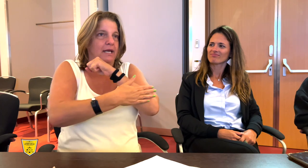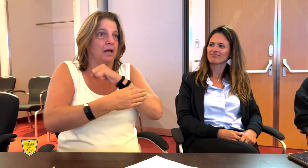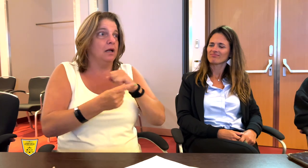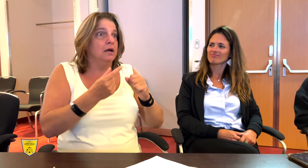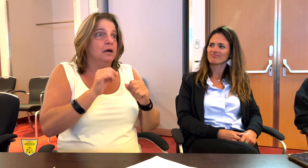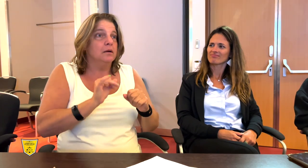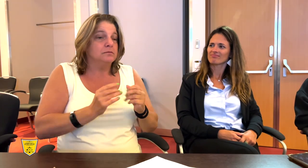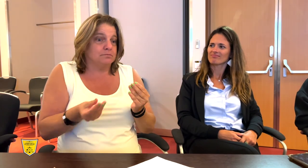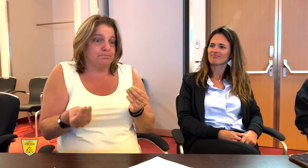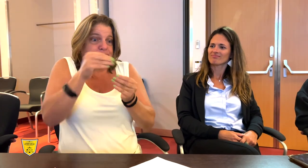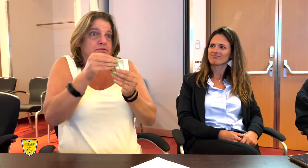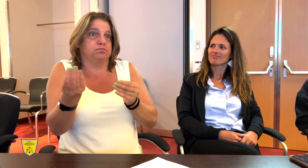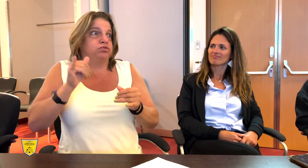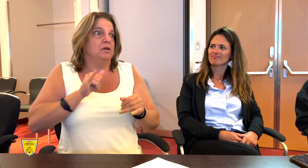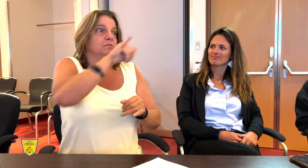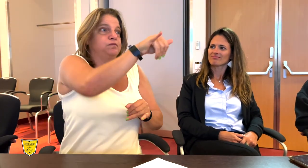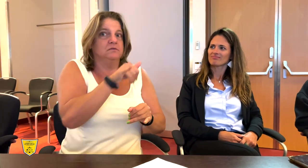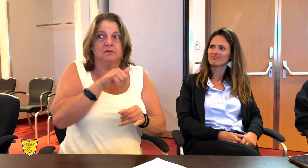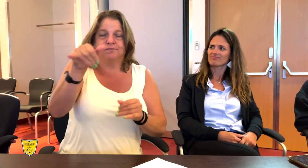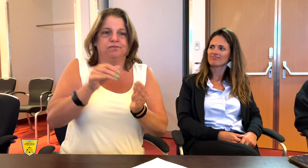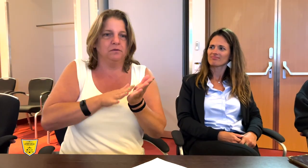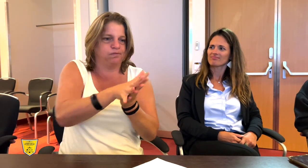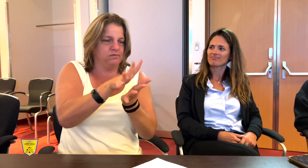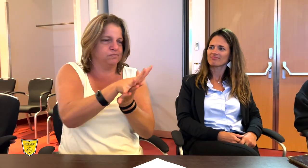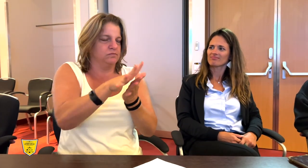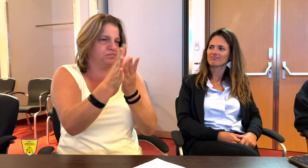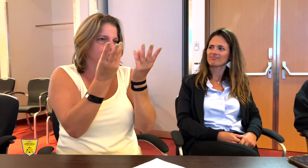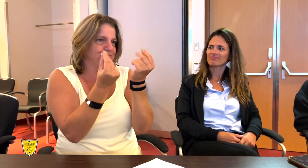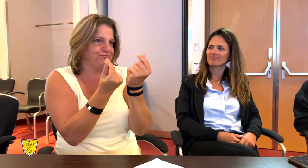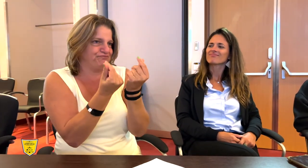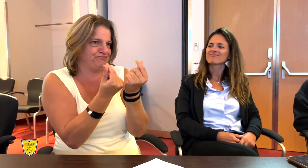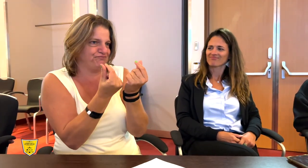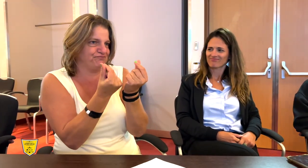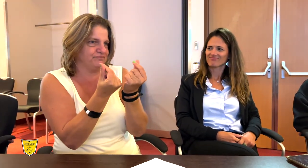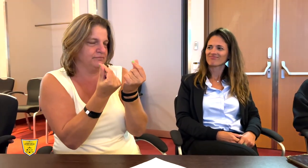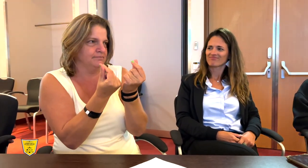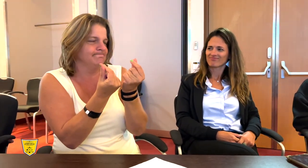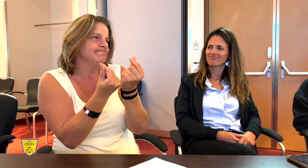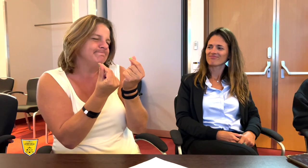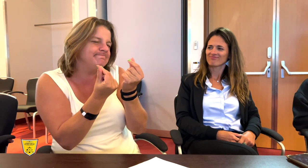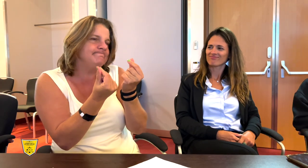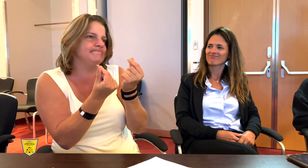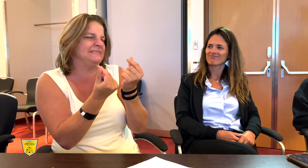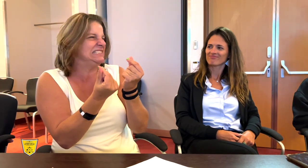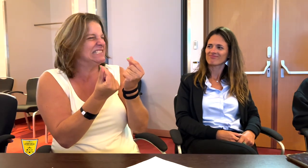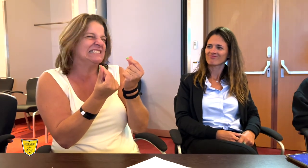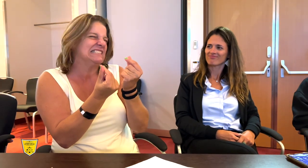events and it should be both at the same time, keeping in mind